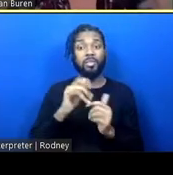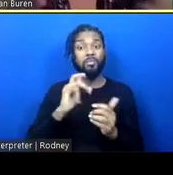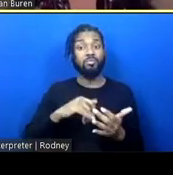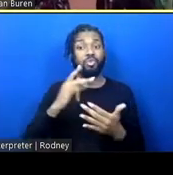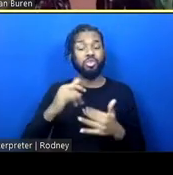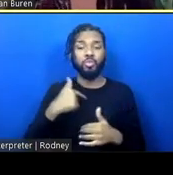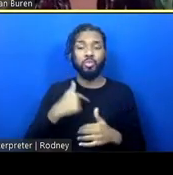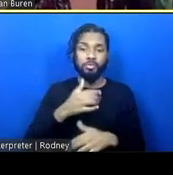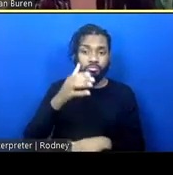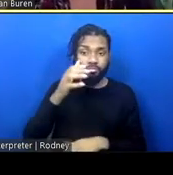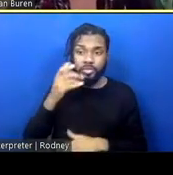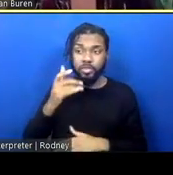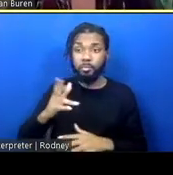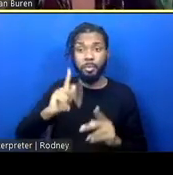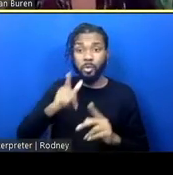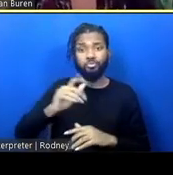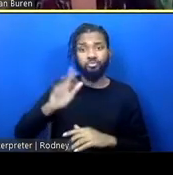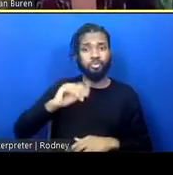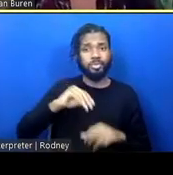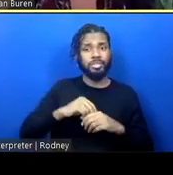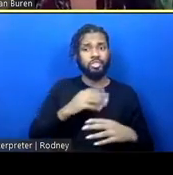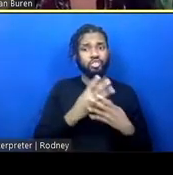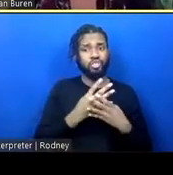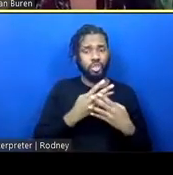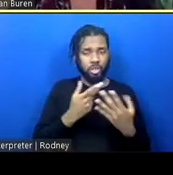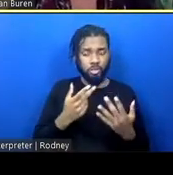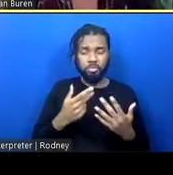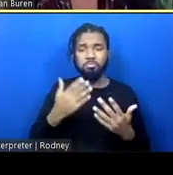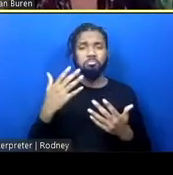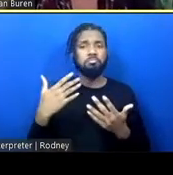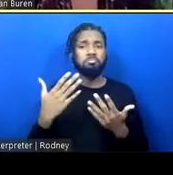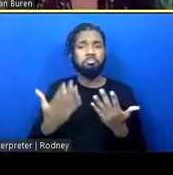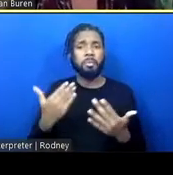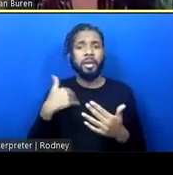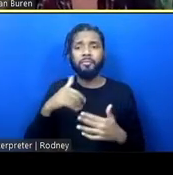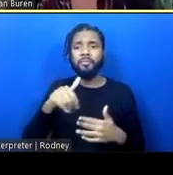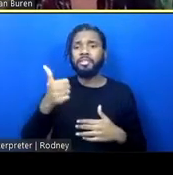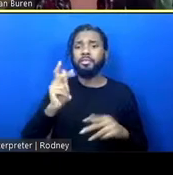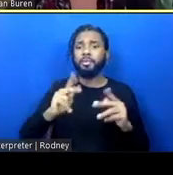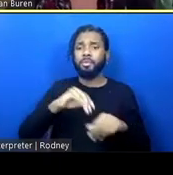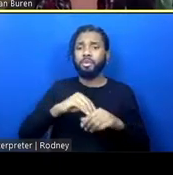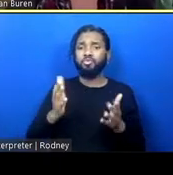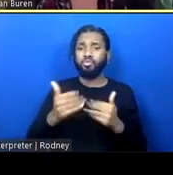hearing like, "Look, I'm in this space..." Imagine 10 people in a room with a cot and a bedside table.